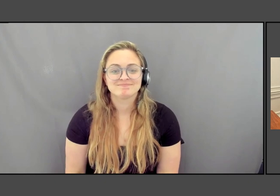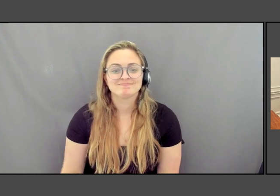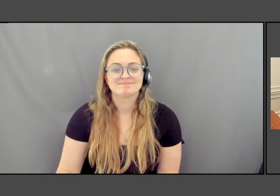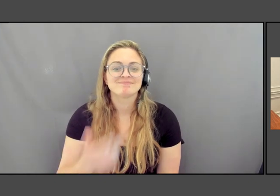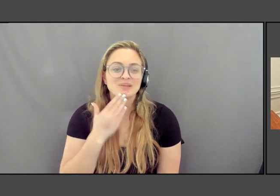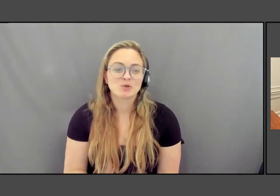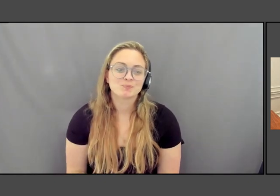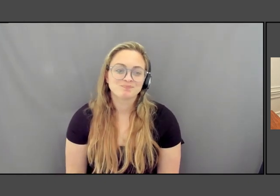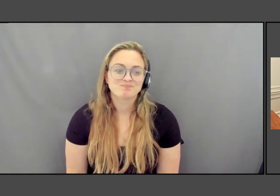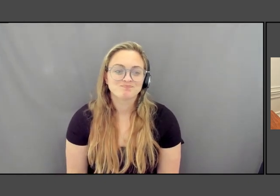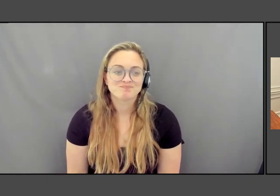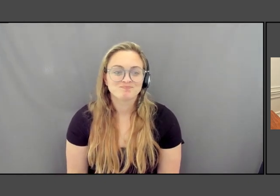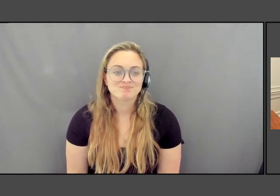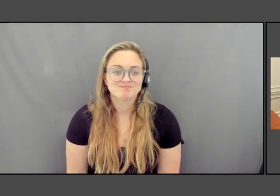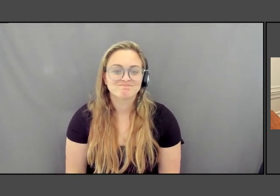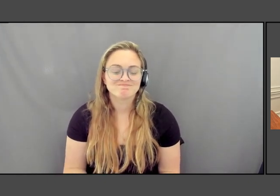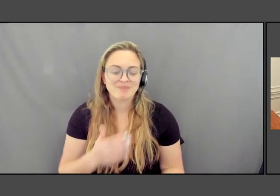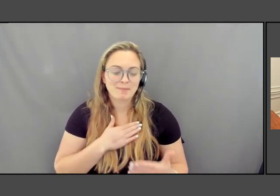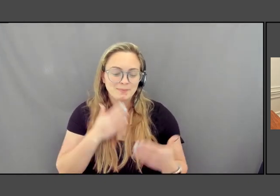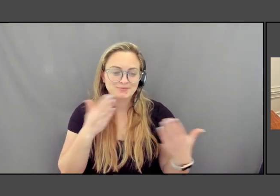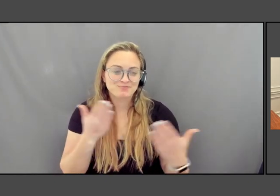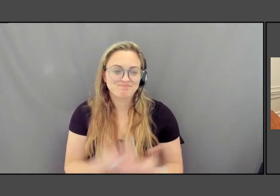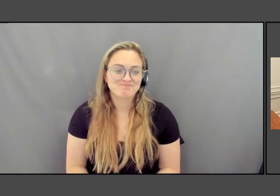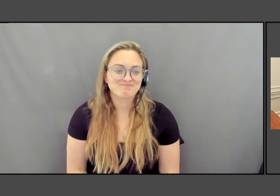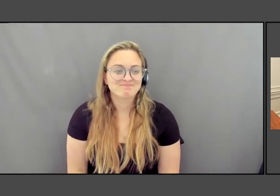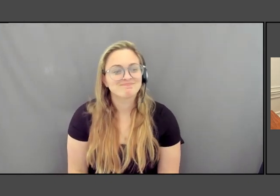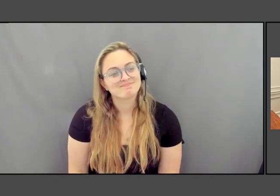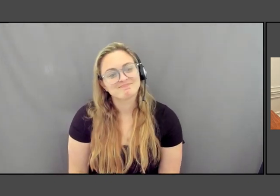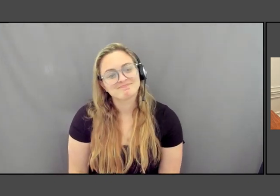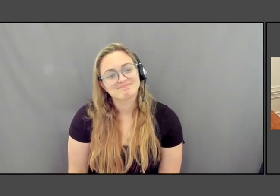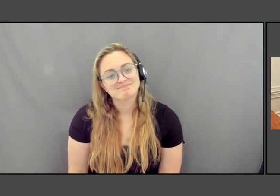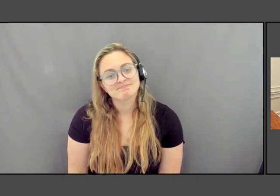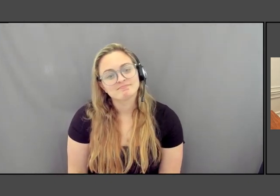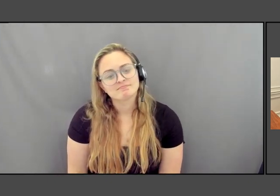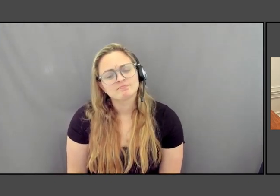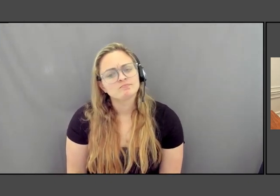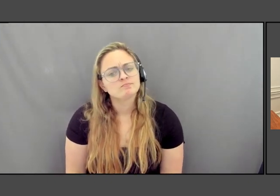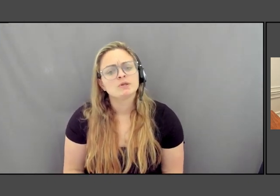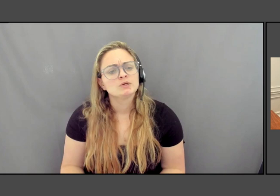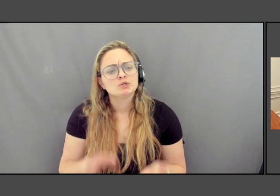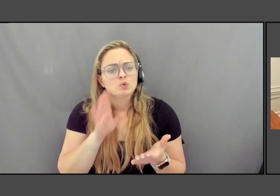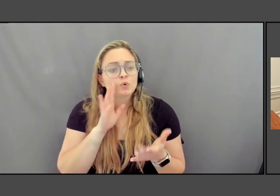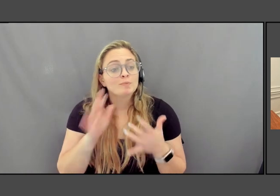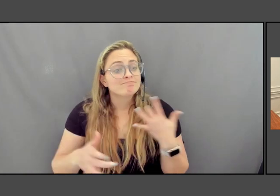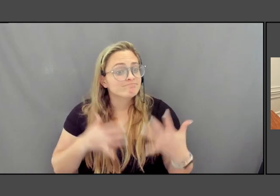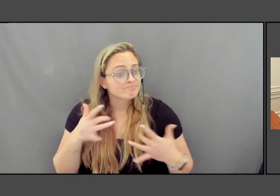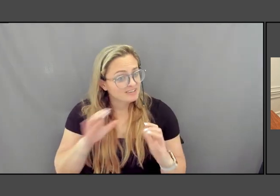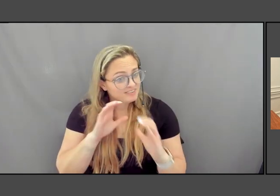Good to be here. So this is going to be an exciting conversation because it is